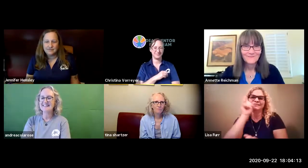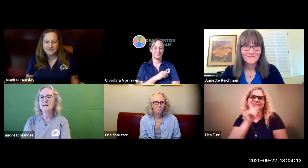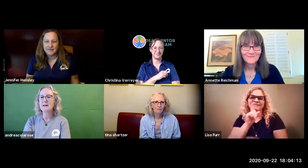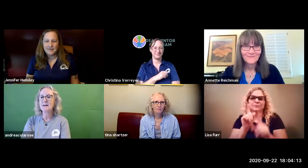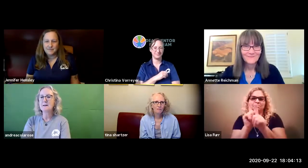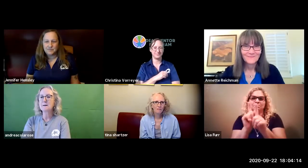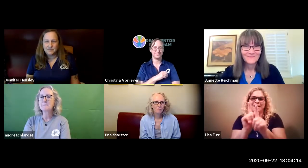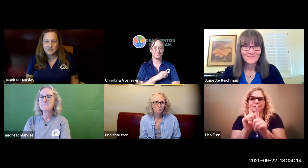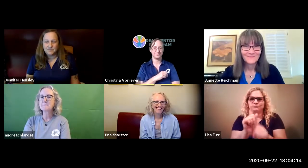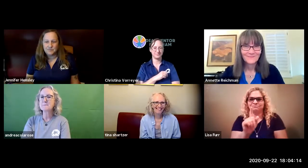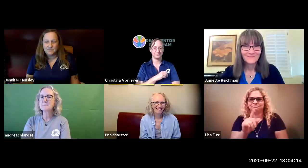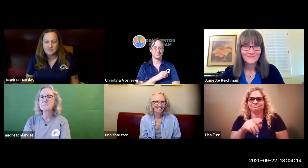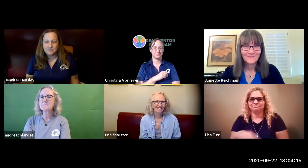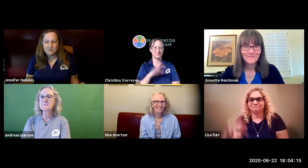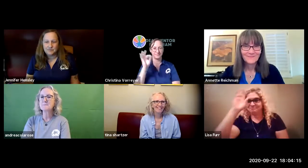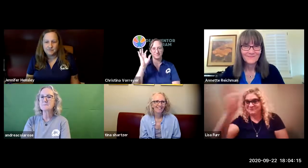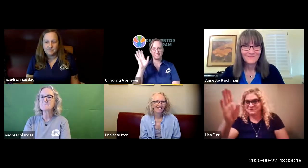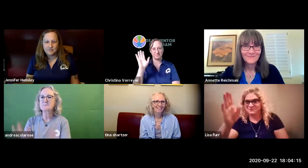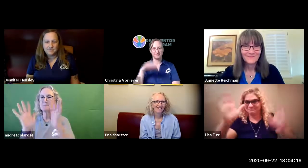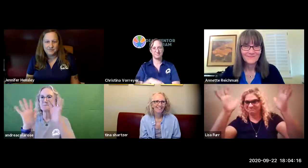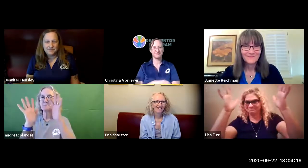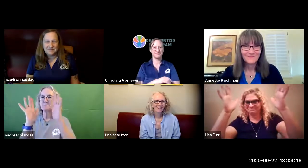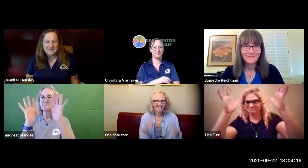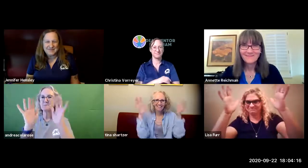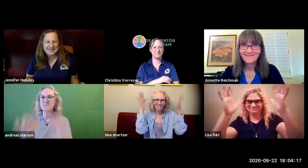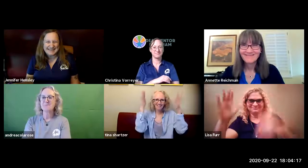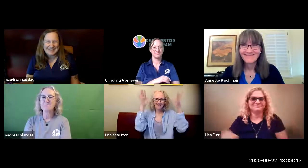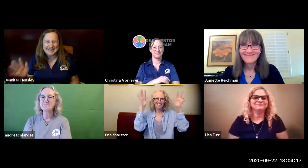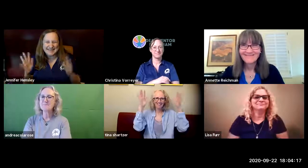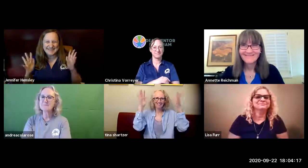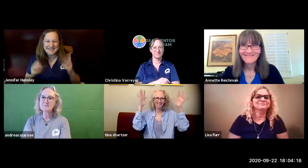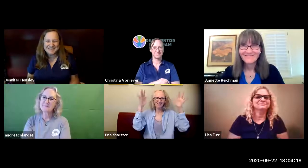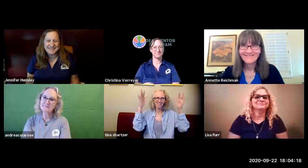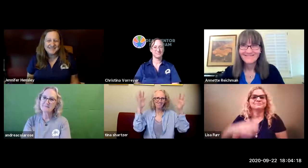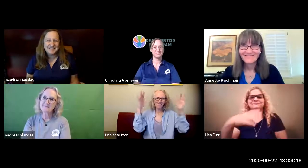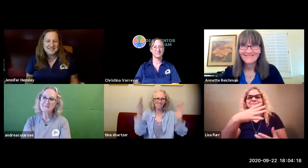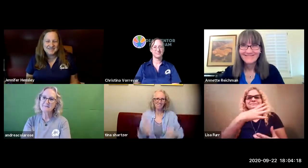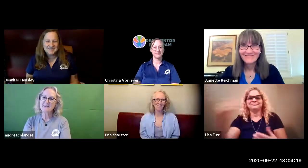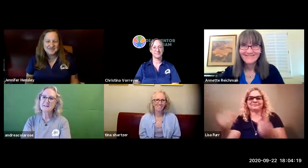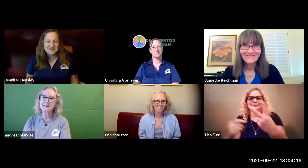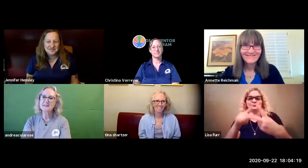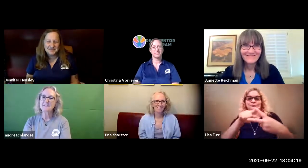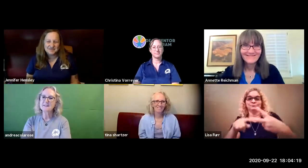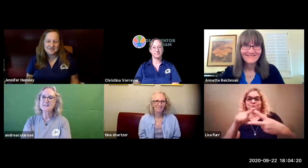she is the coordinator of the deaf mentor program hi chrissy hello